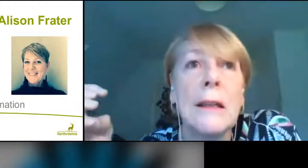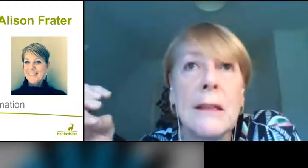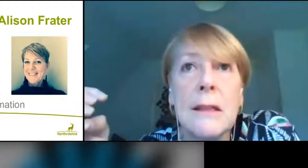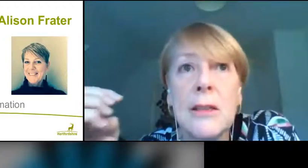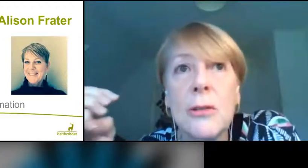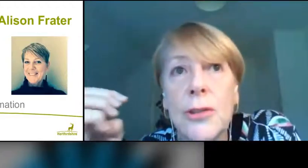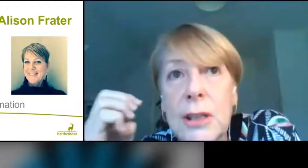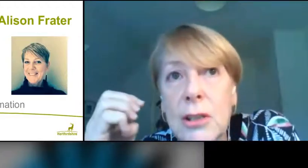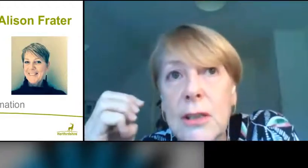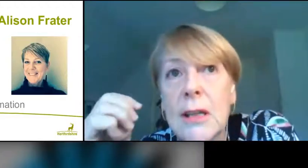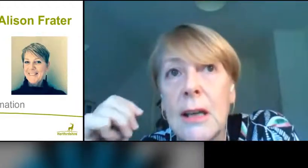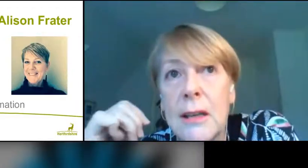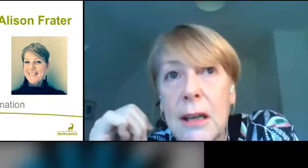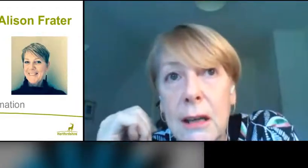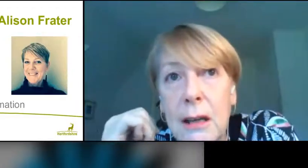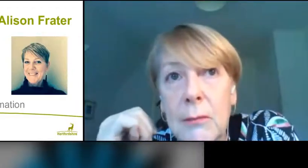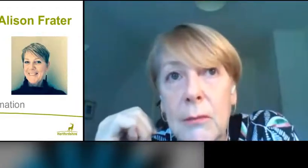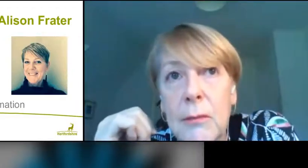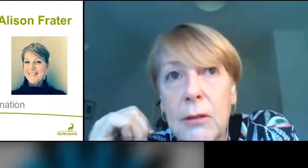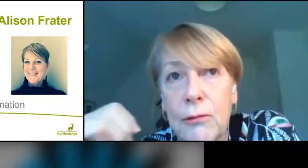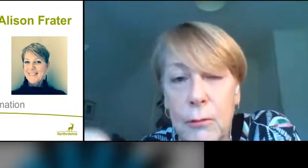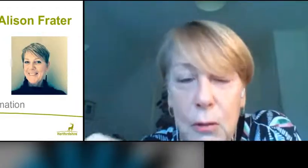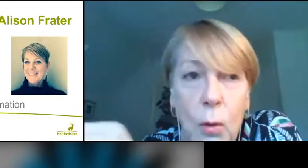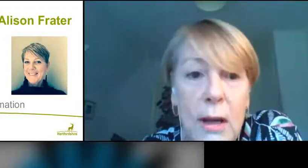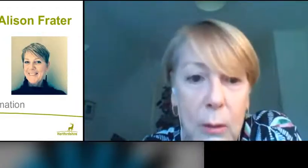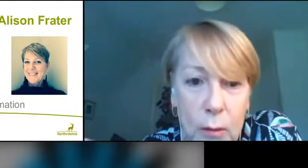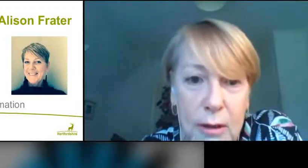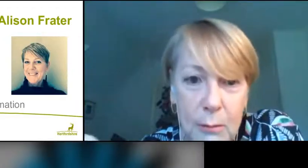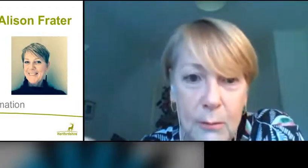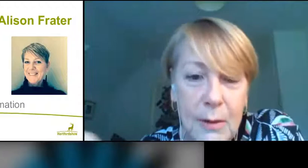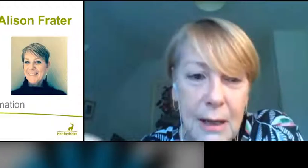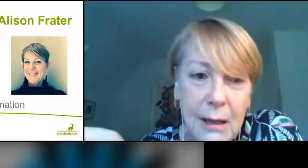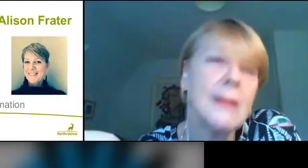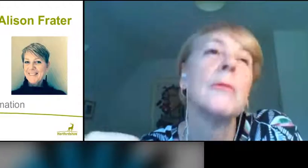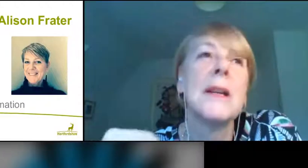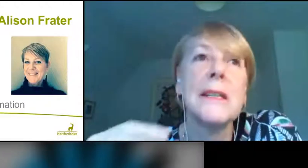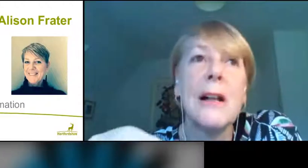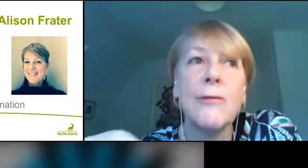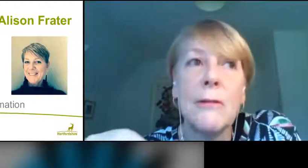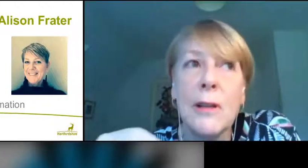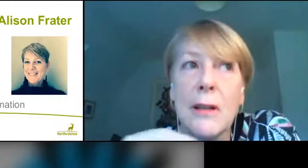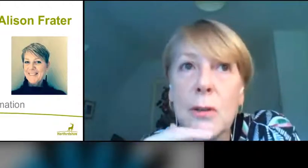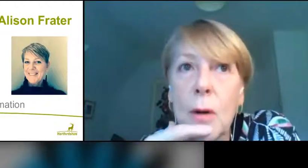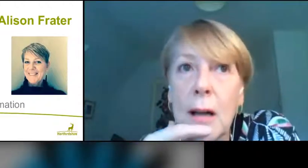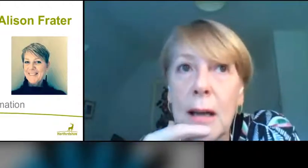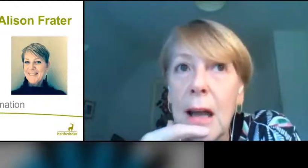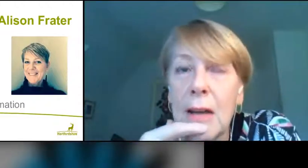And school teachers, I think from working with them myself over the last while,